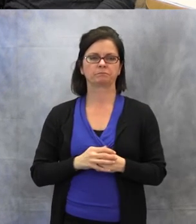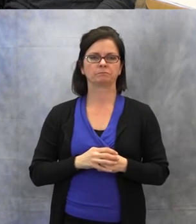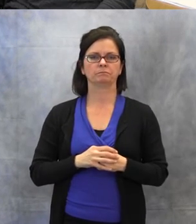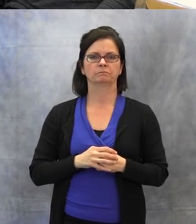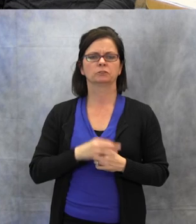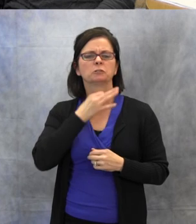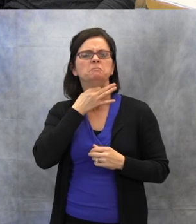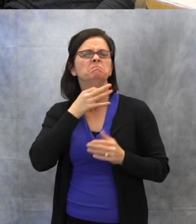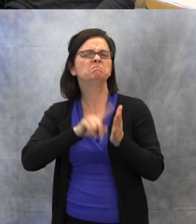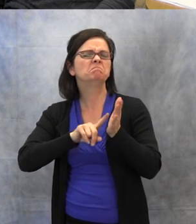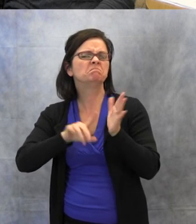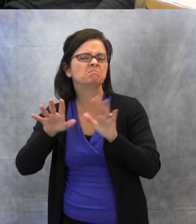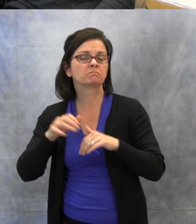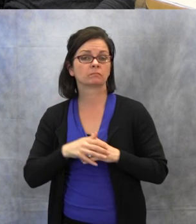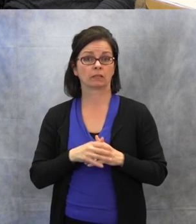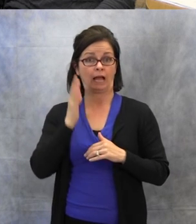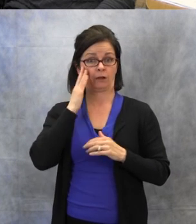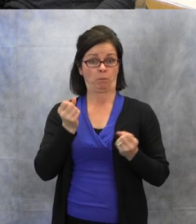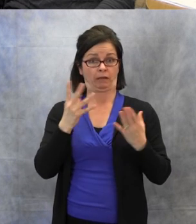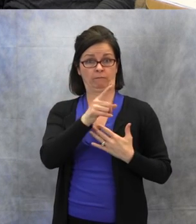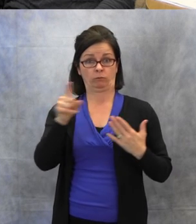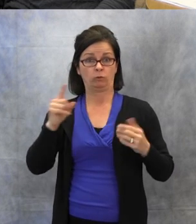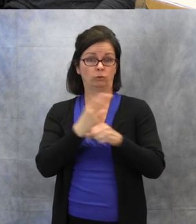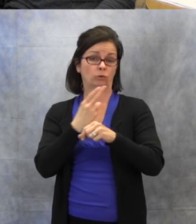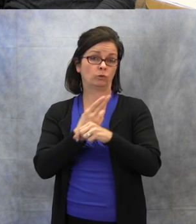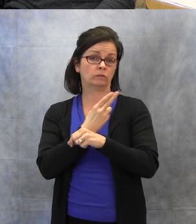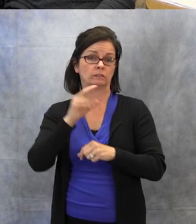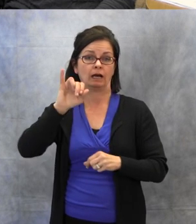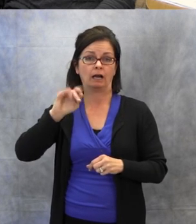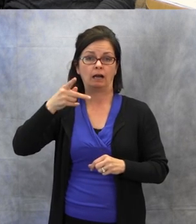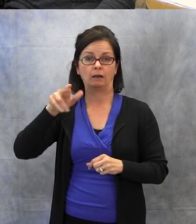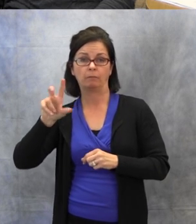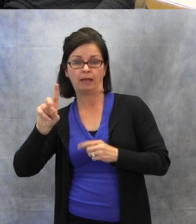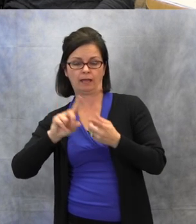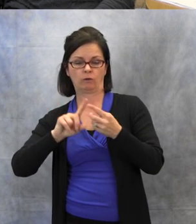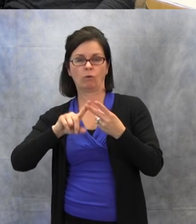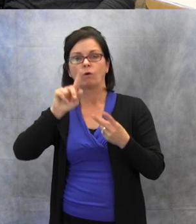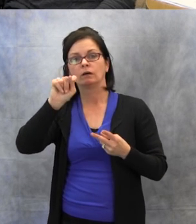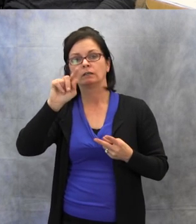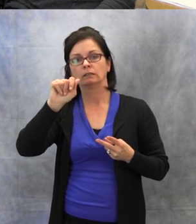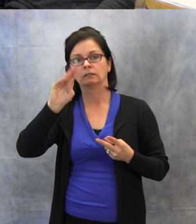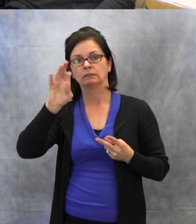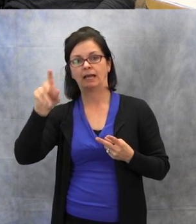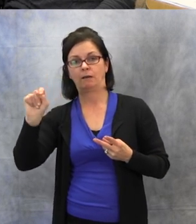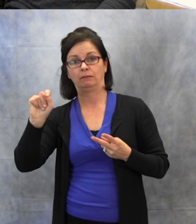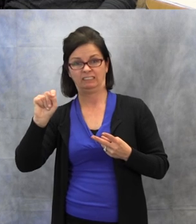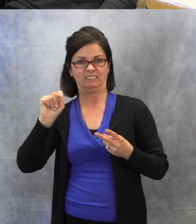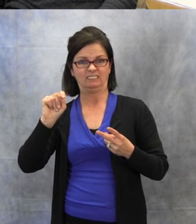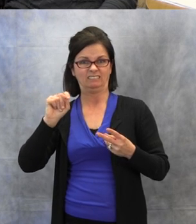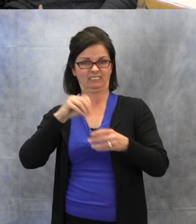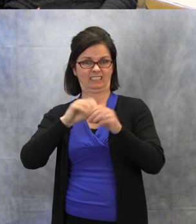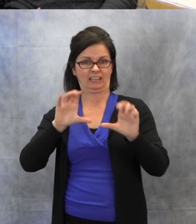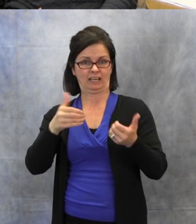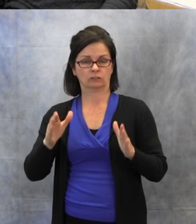in the classroom. I have an iPad that I take with me. These are some of the educational apps,